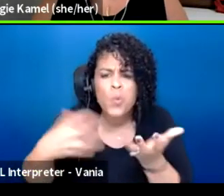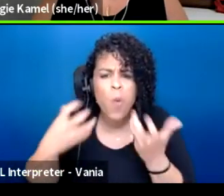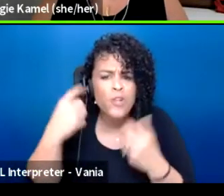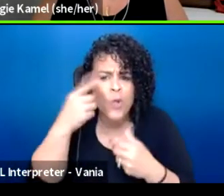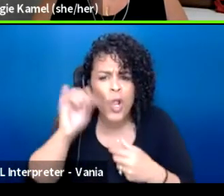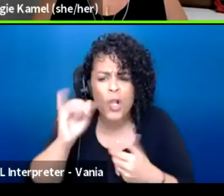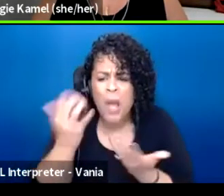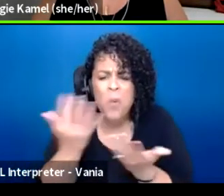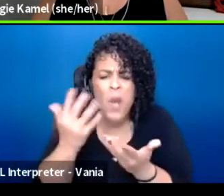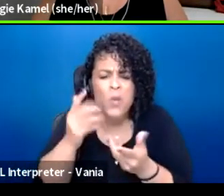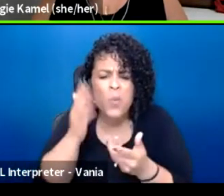what would you do differently?